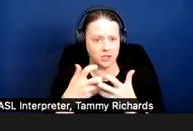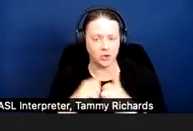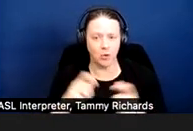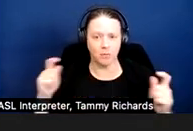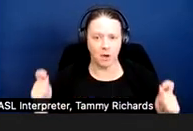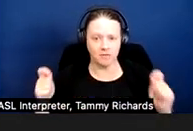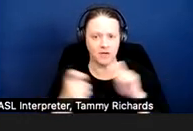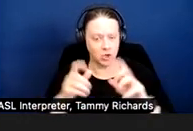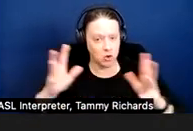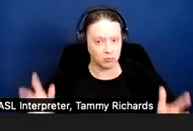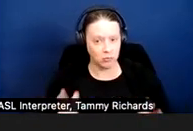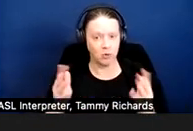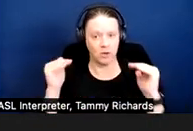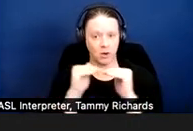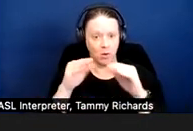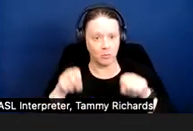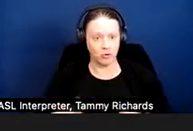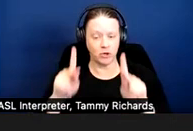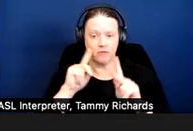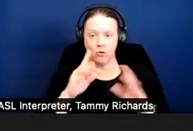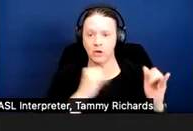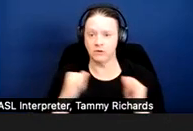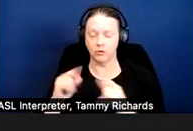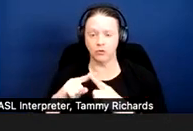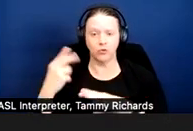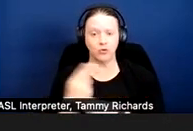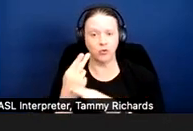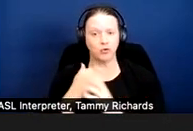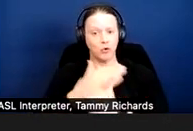equal opportunity for the individual to use or enjoy his housing?